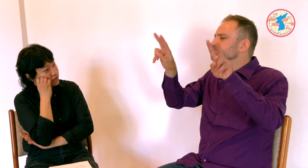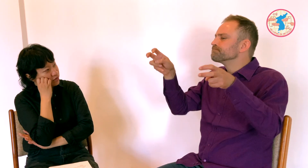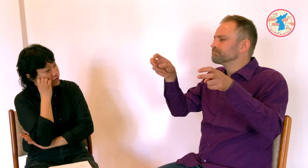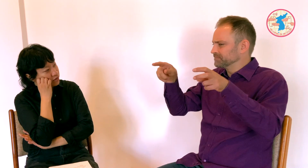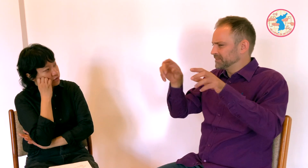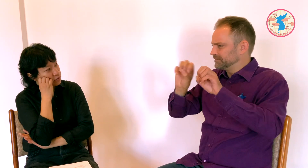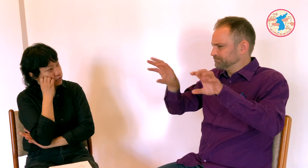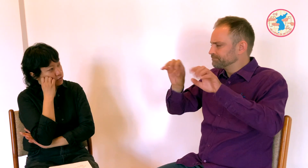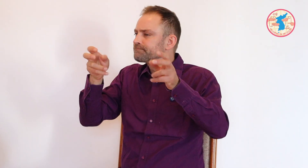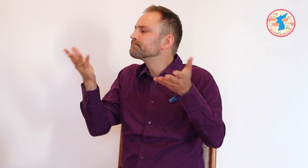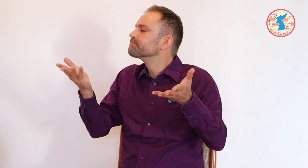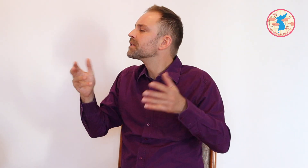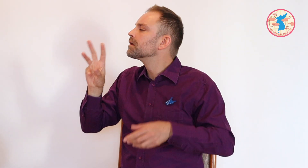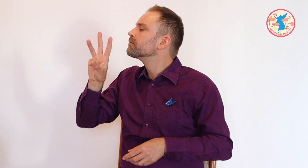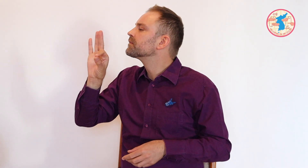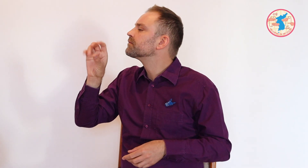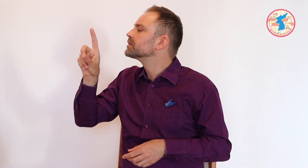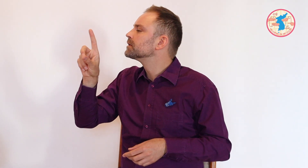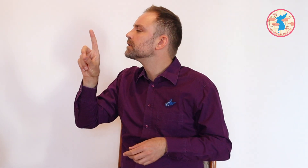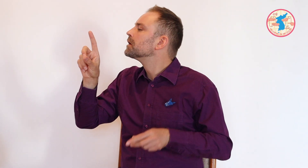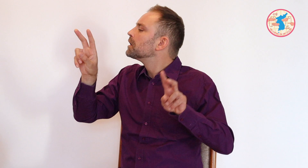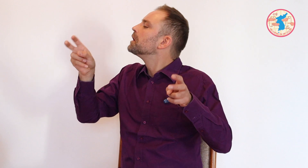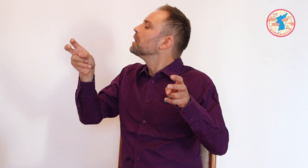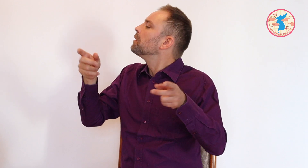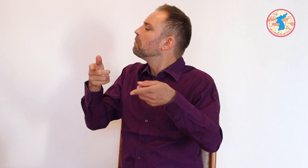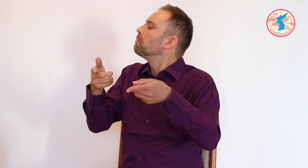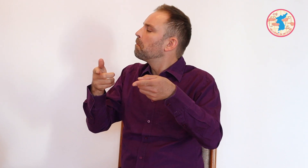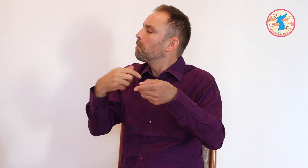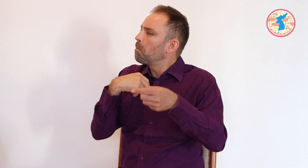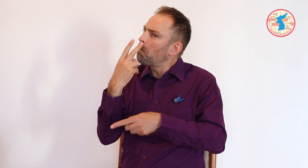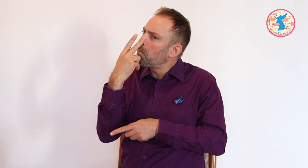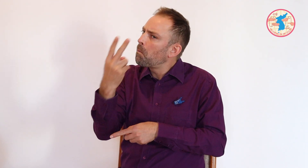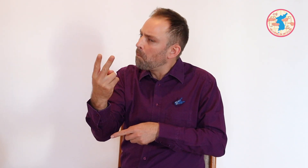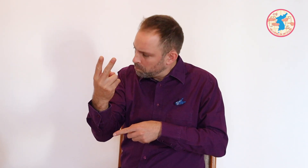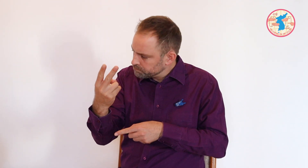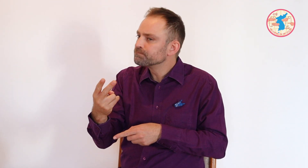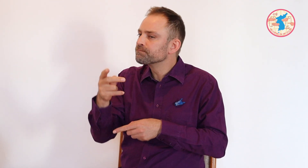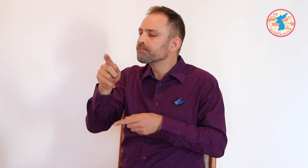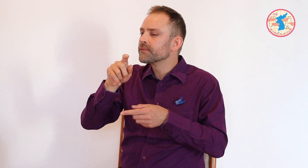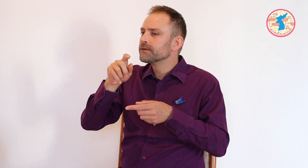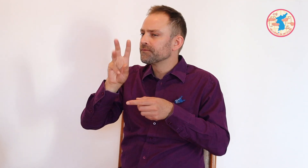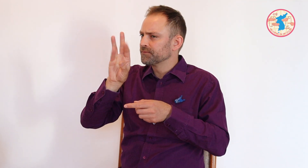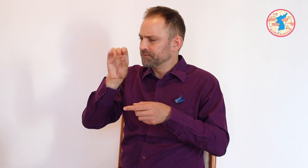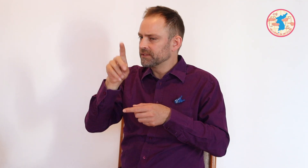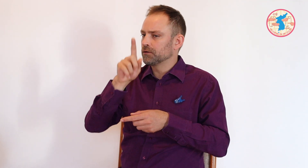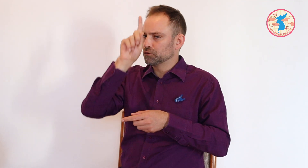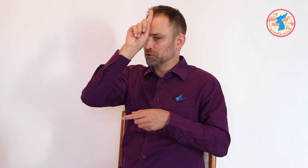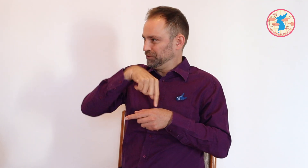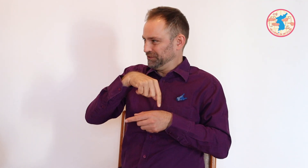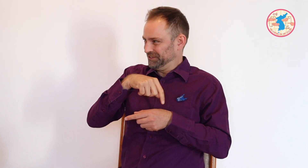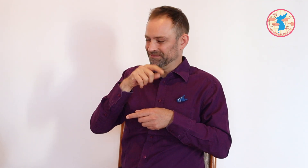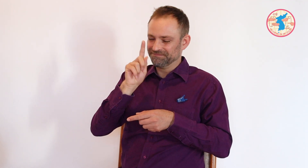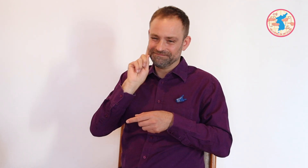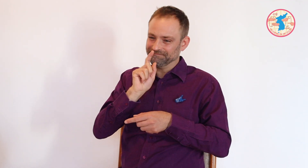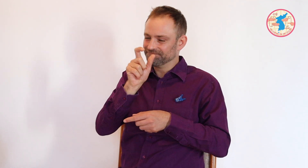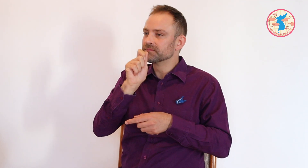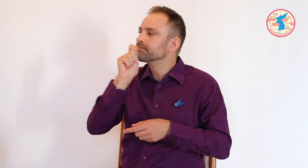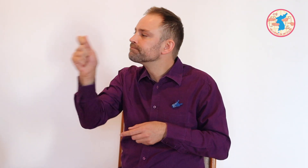The topic of this particular episode was about WFD(World Federation of the Deaf) which piqued my interest.